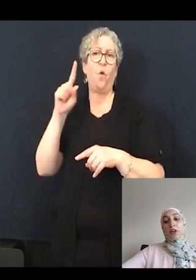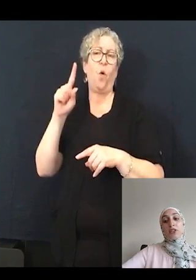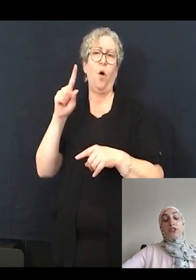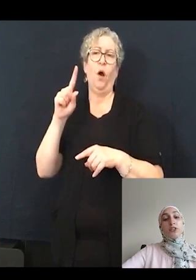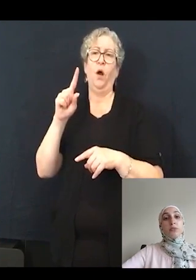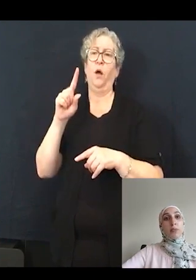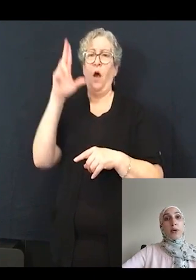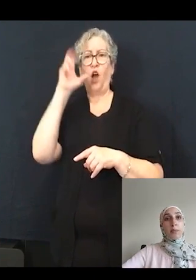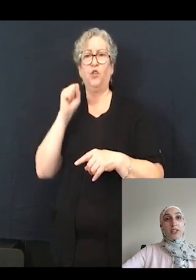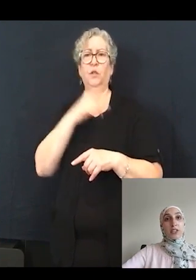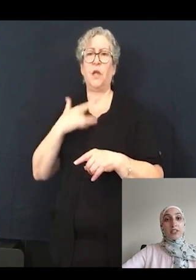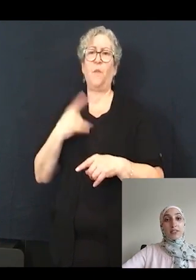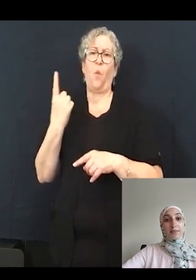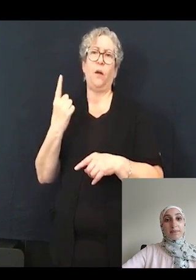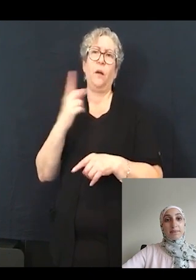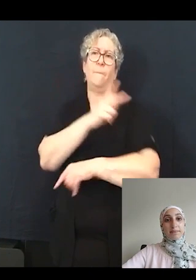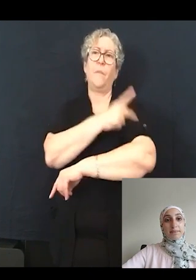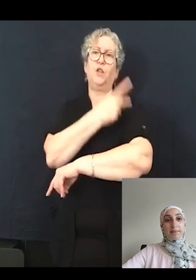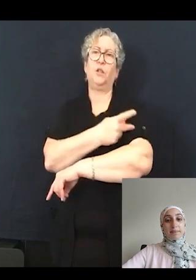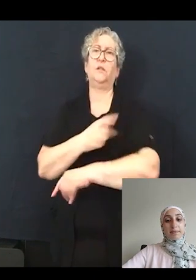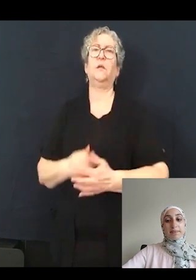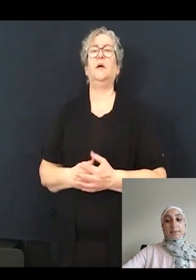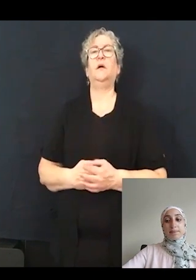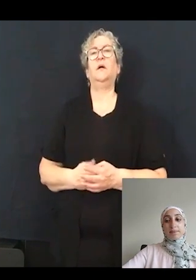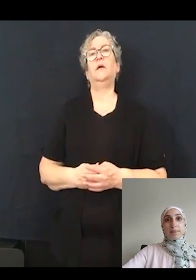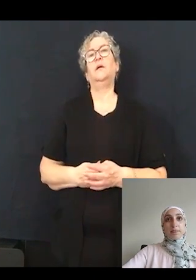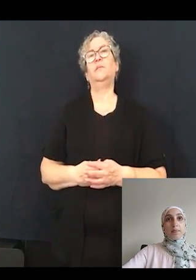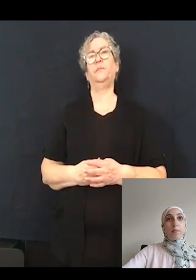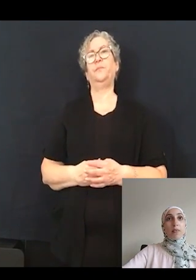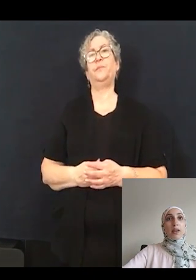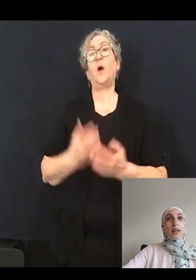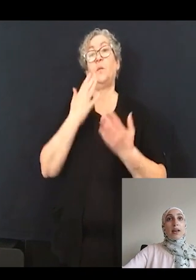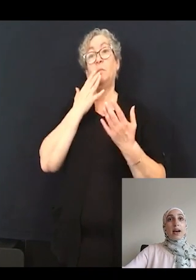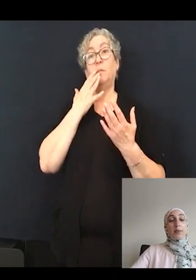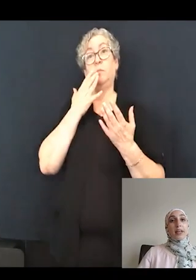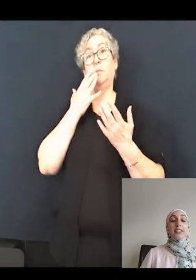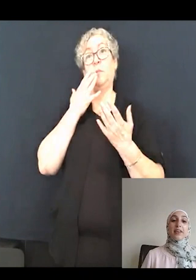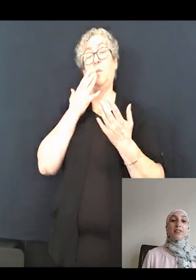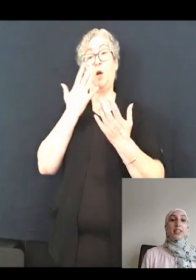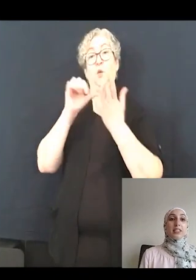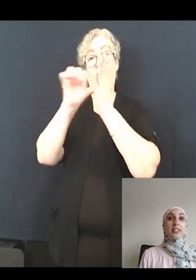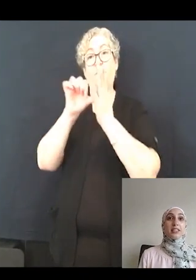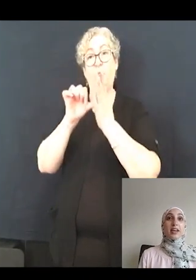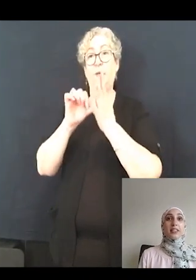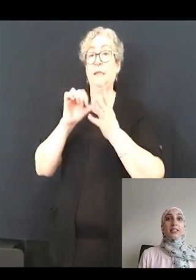1 patients. I would like to emphasize that science is a team sport